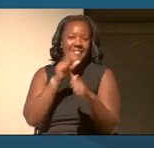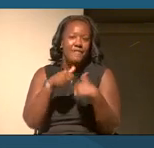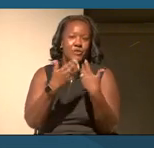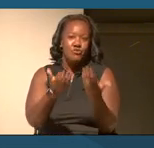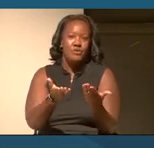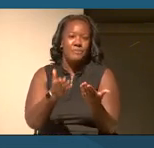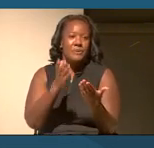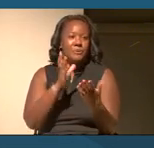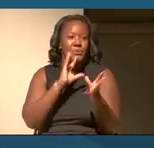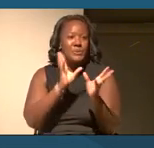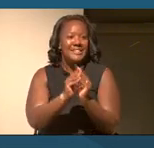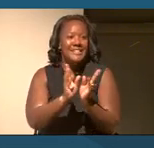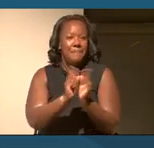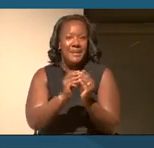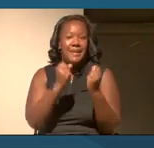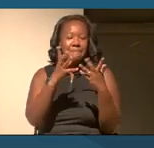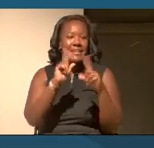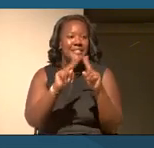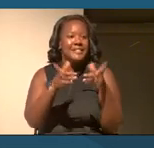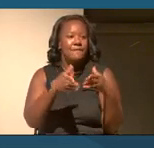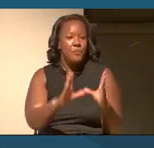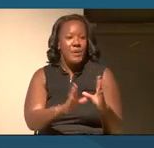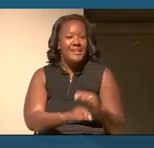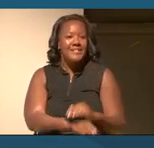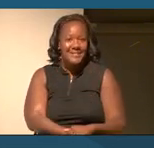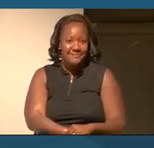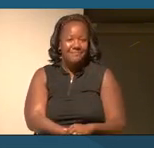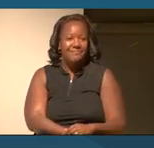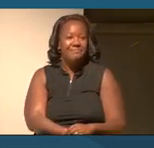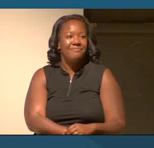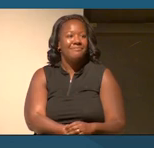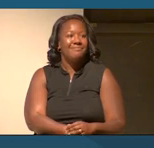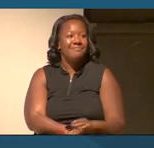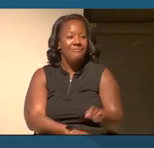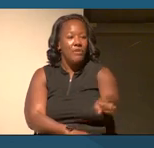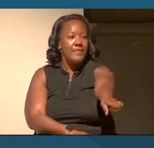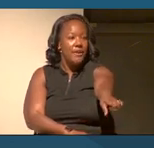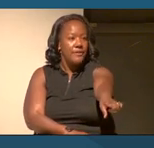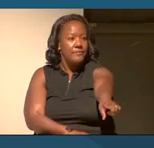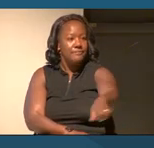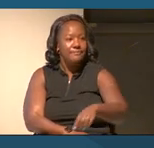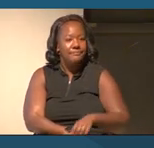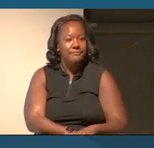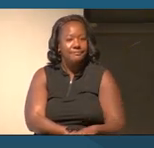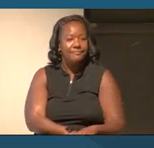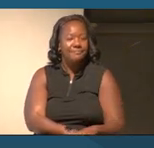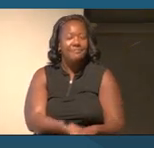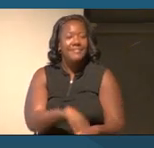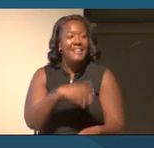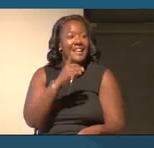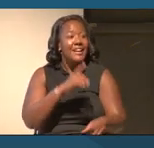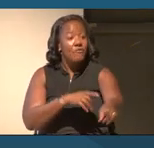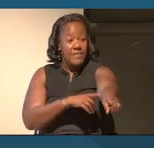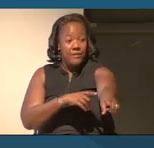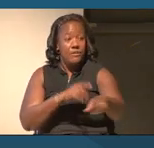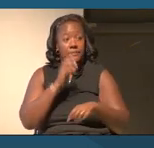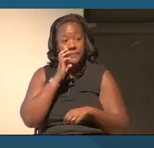different ways over the course of the three days. So I think that's all of our housekeeping items.